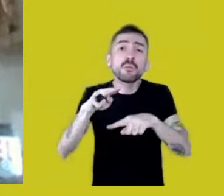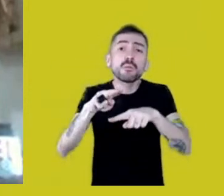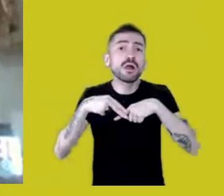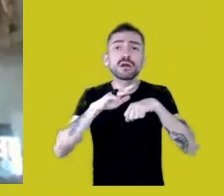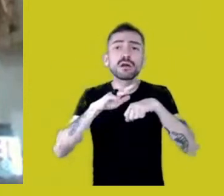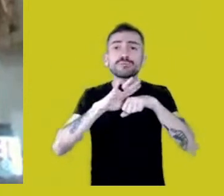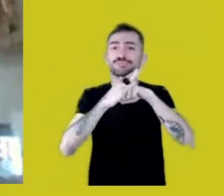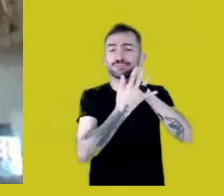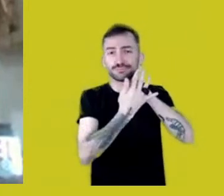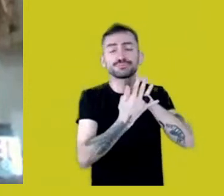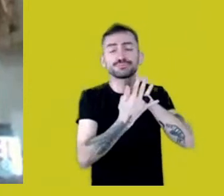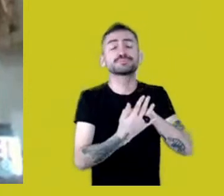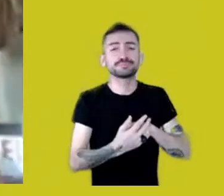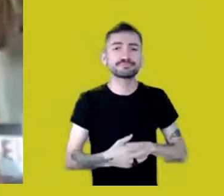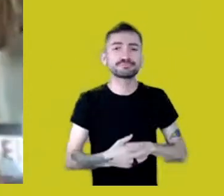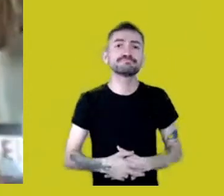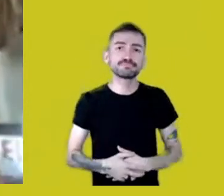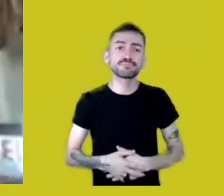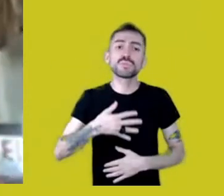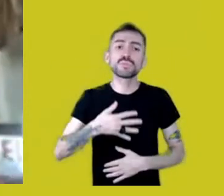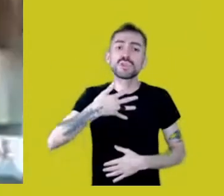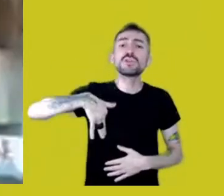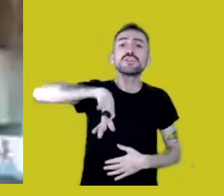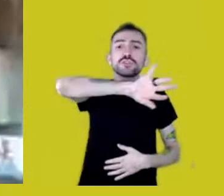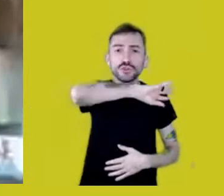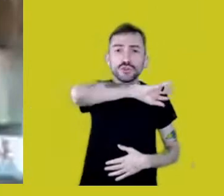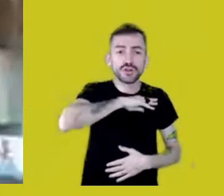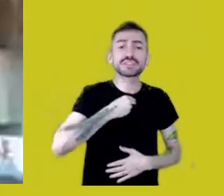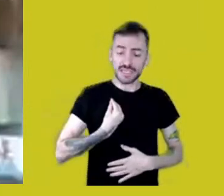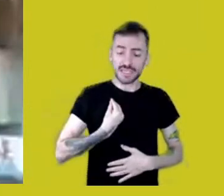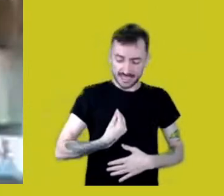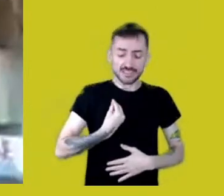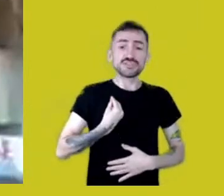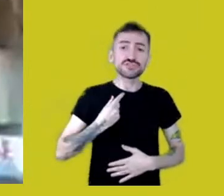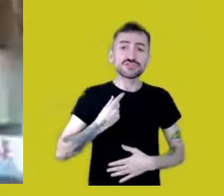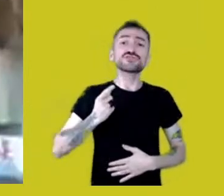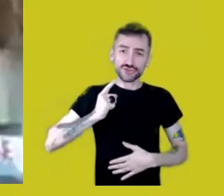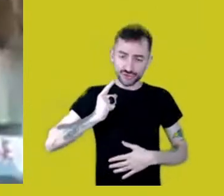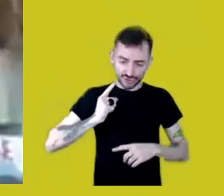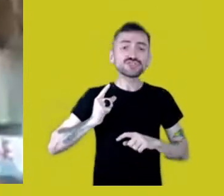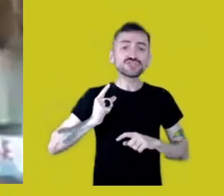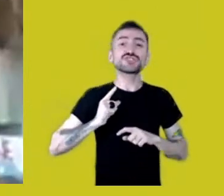We resist with our traditional medicine, our traditional elements,